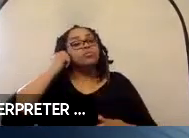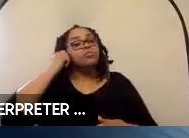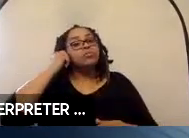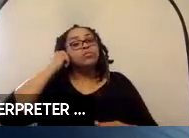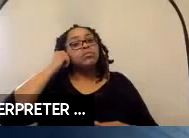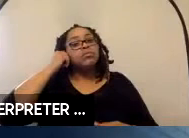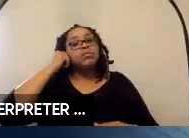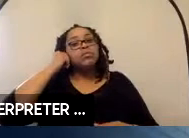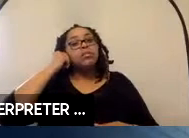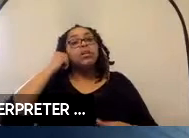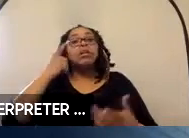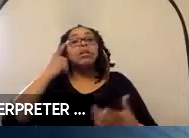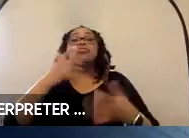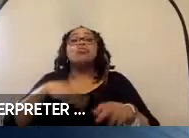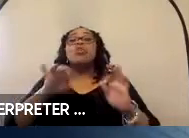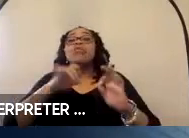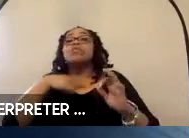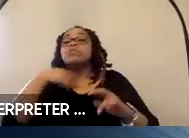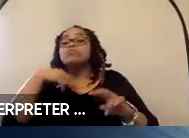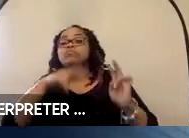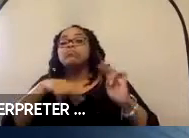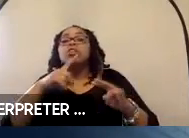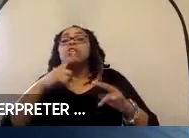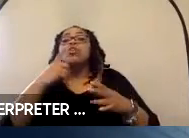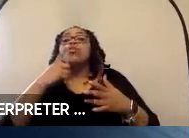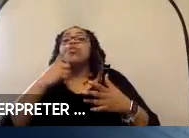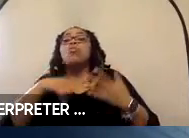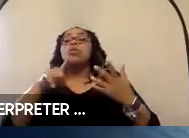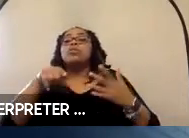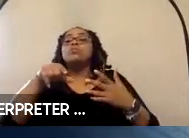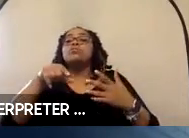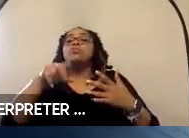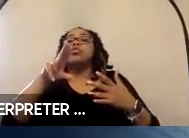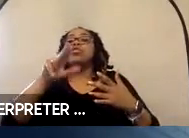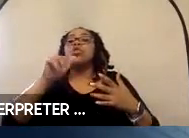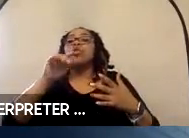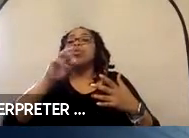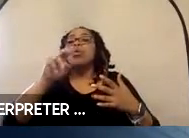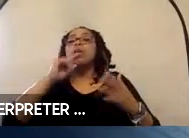into what what Q’Straint has to offer that will accommodate wider chairs that are on